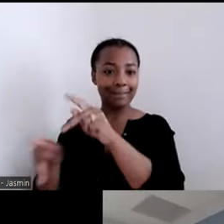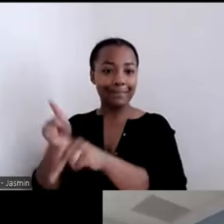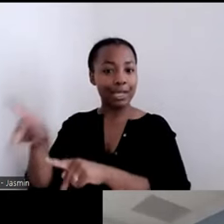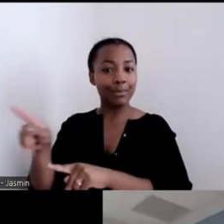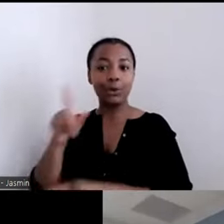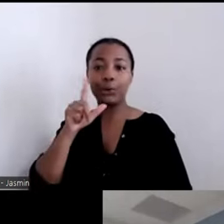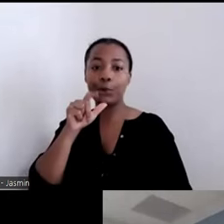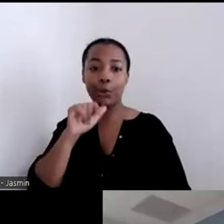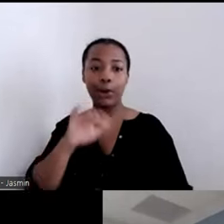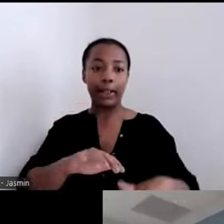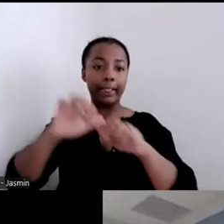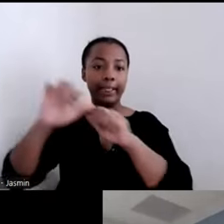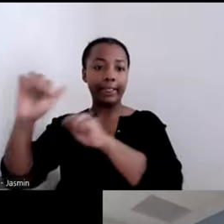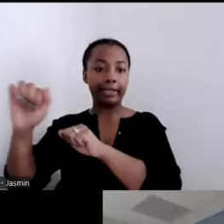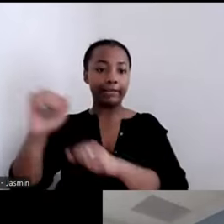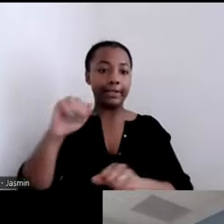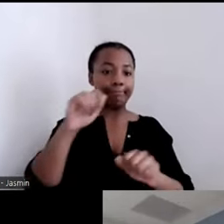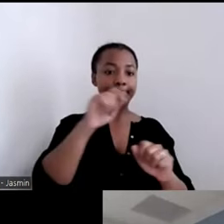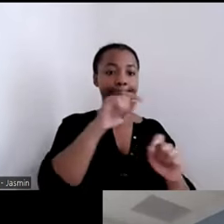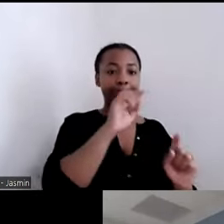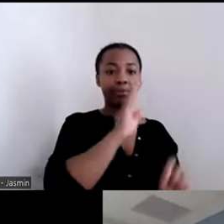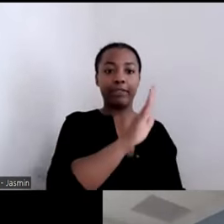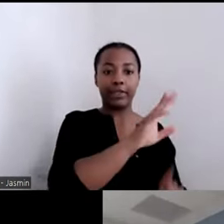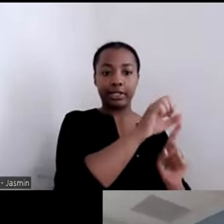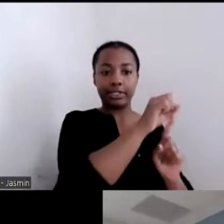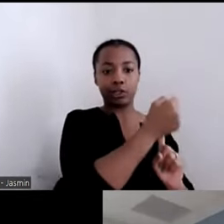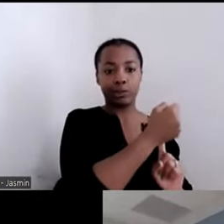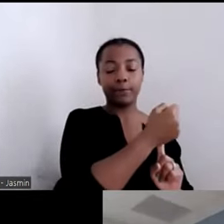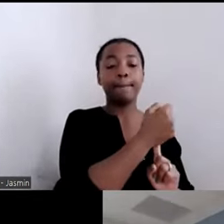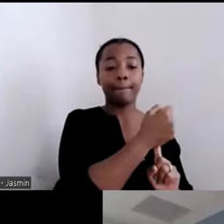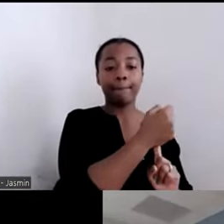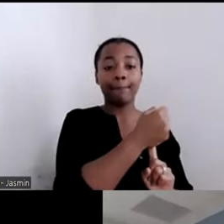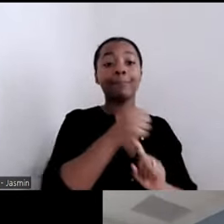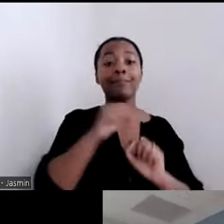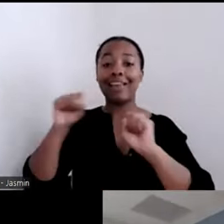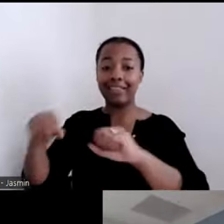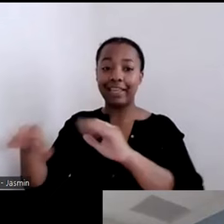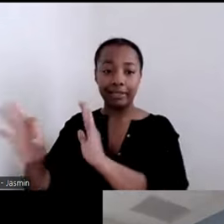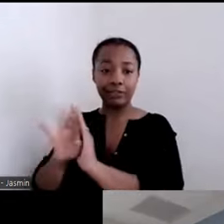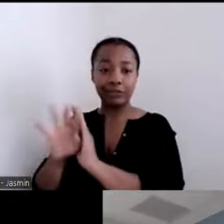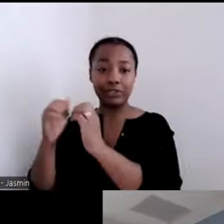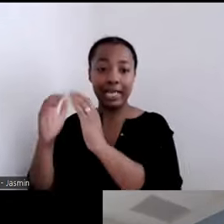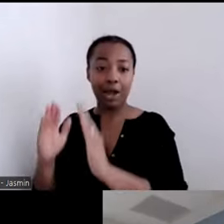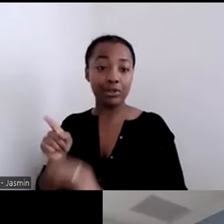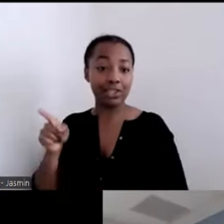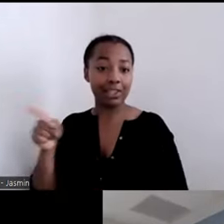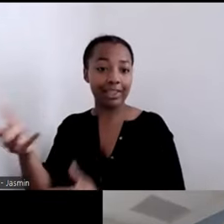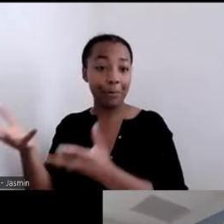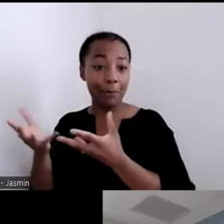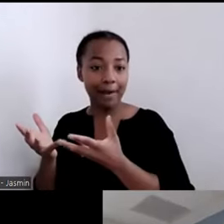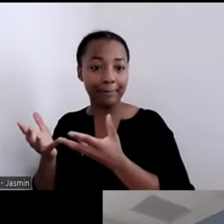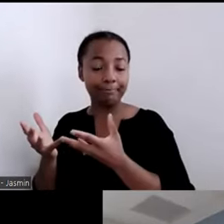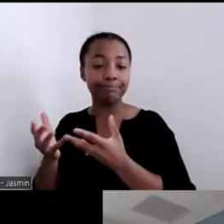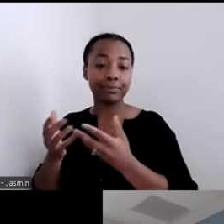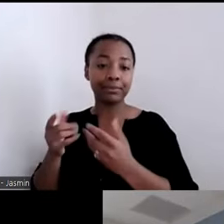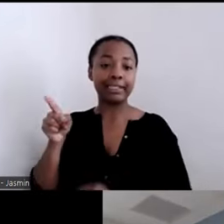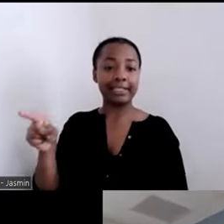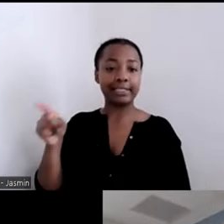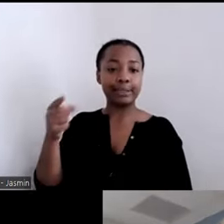to and actually get to choose the housing that they want. That is scattered site, which is really important to us.